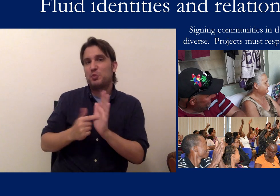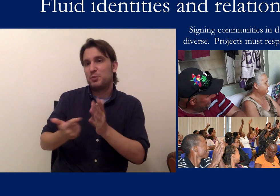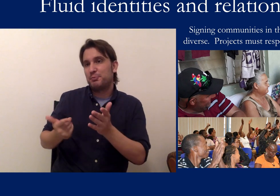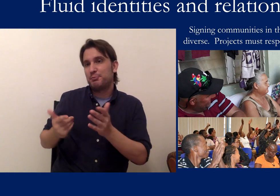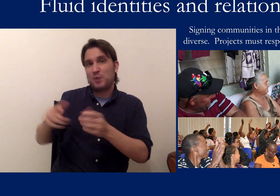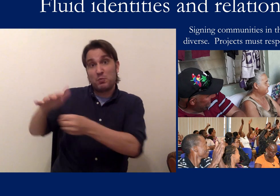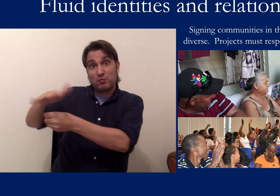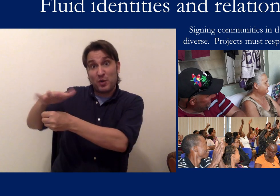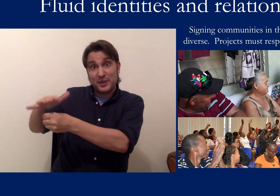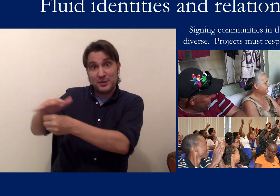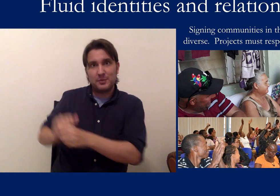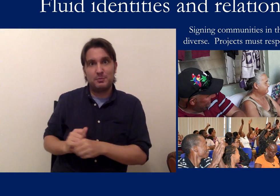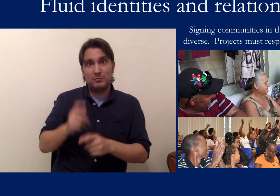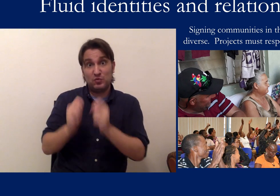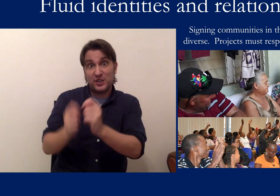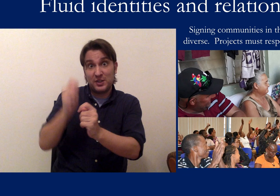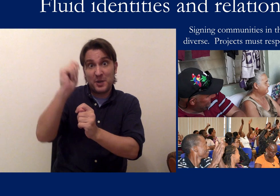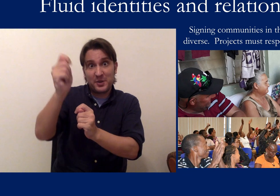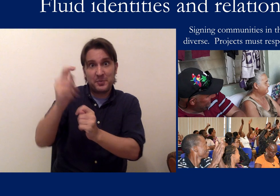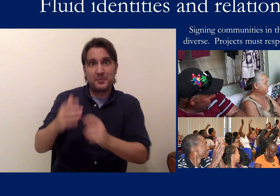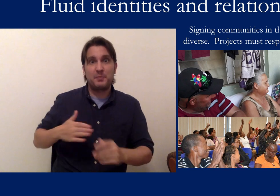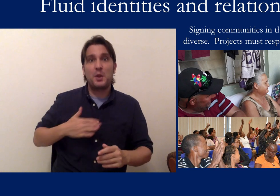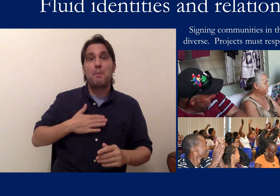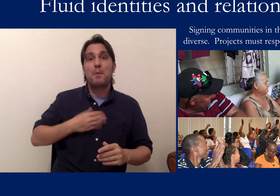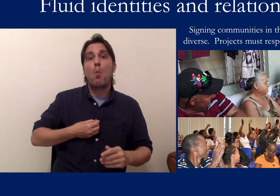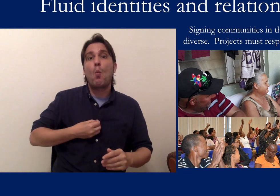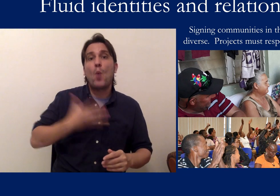In other communities such as the ones in Trinidad and Tobago and in Providence,